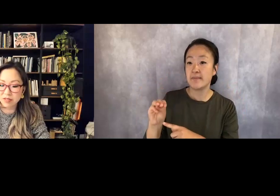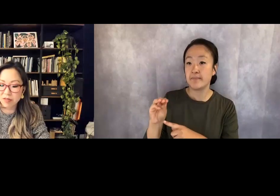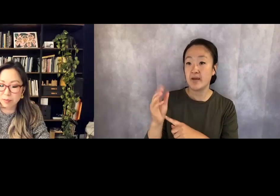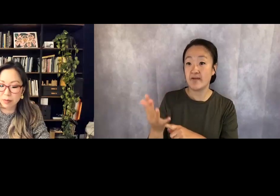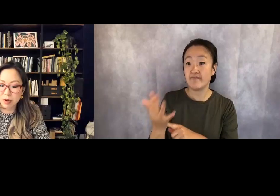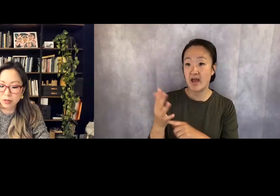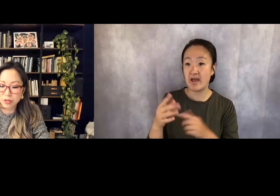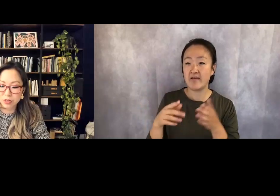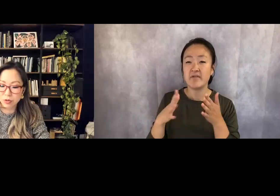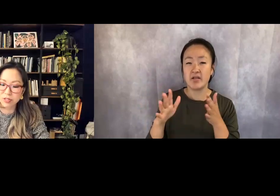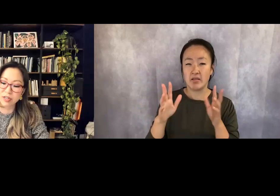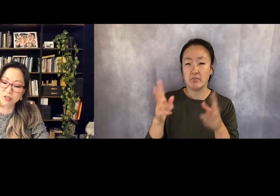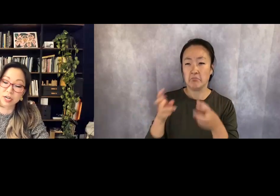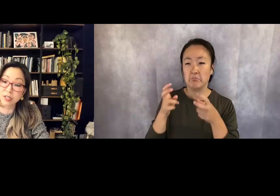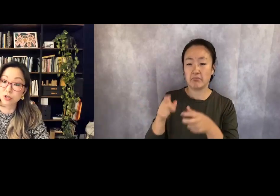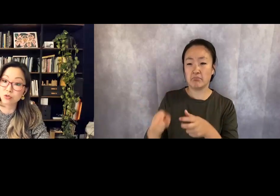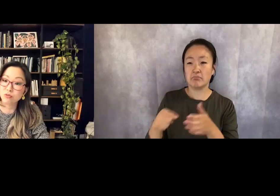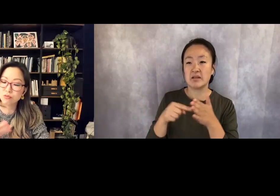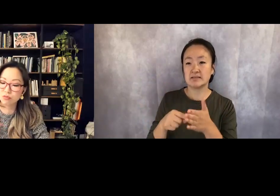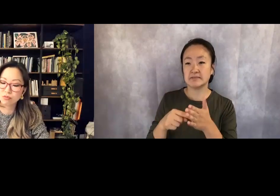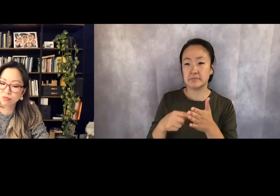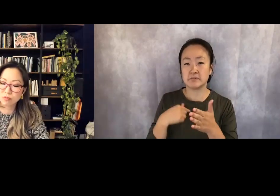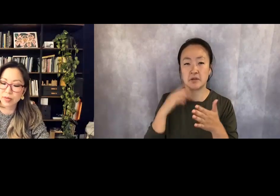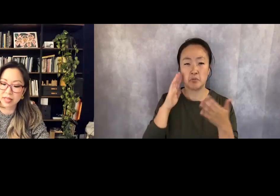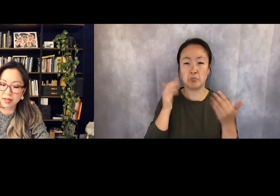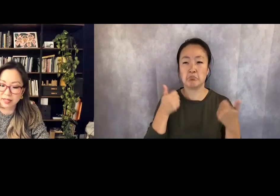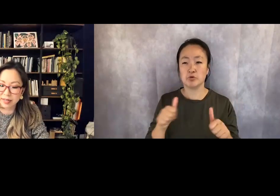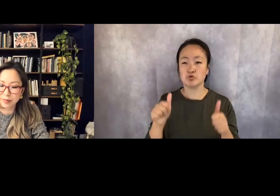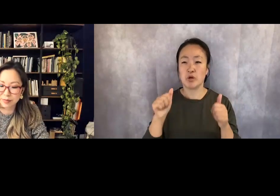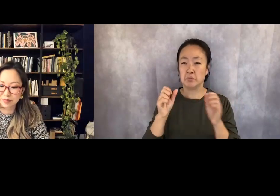of bipolar II disorder, and I'll try to make that clear.